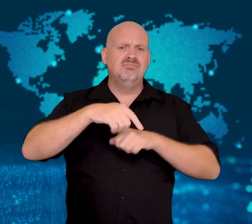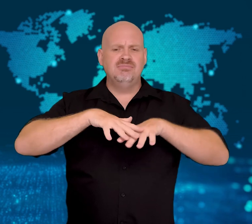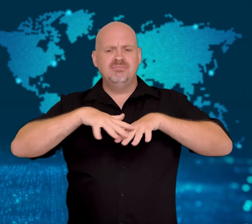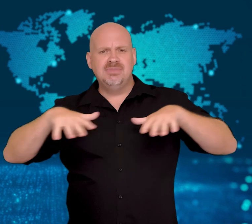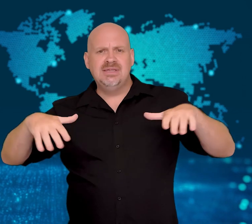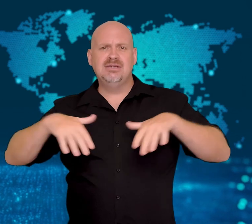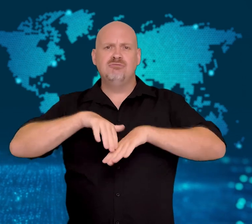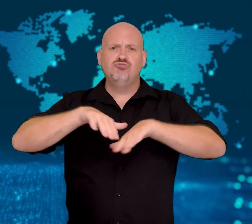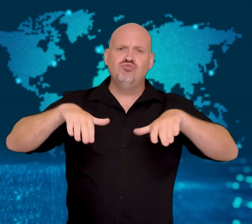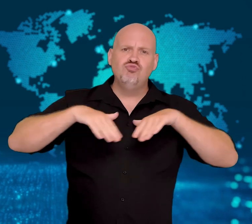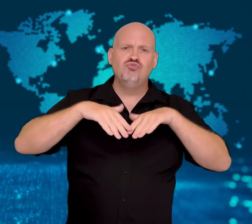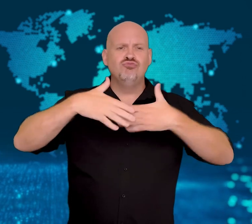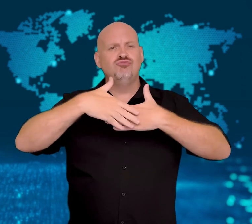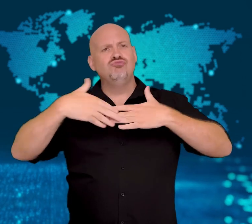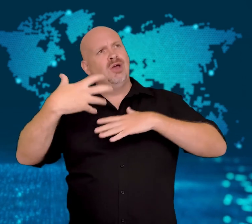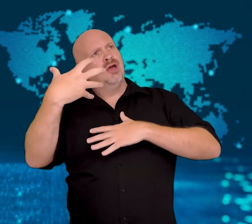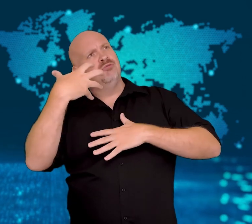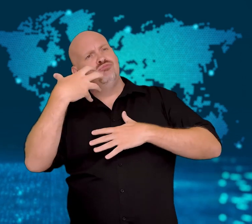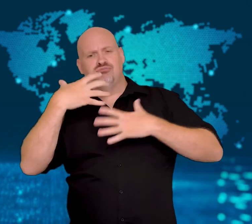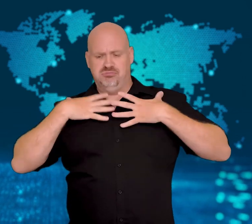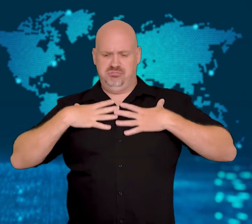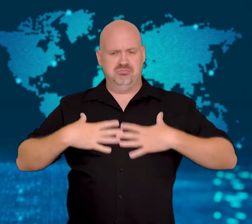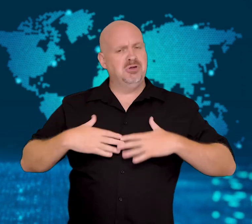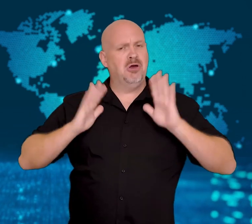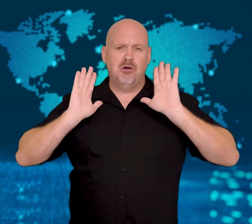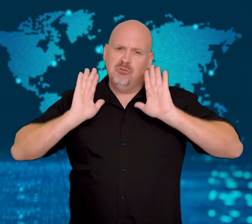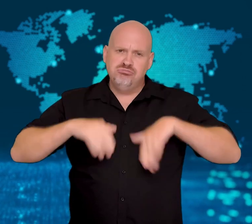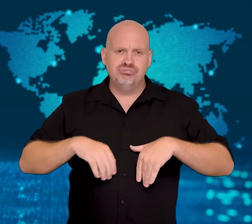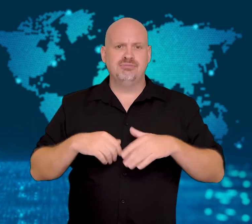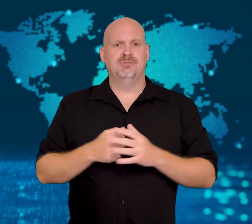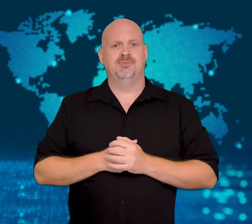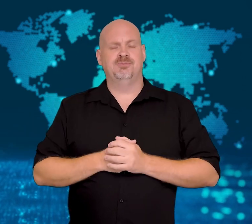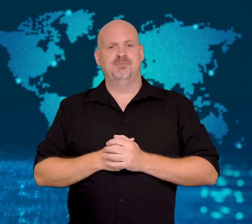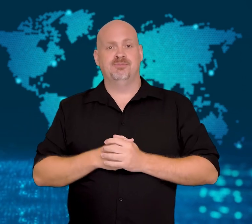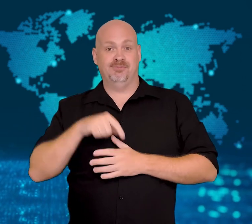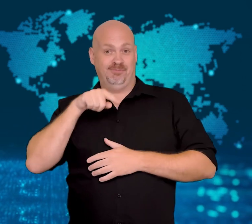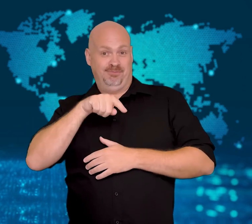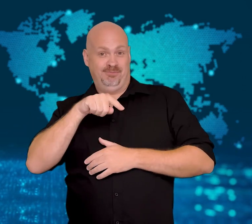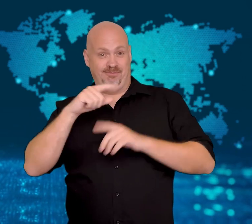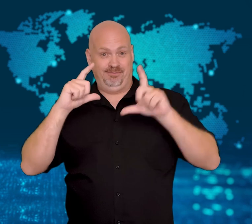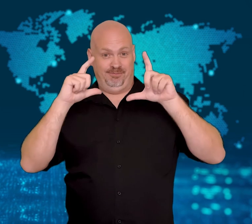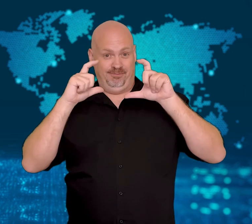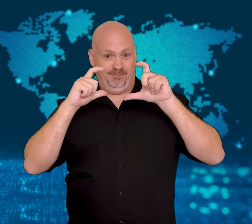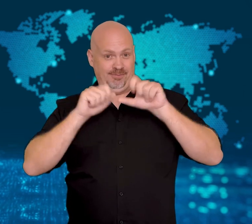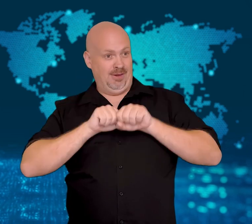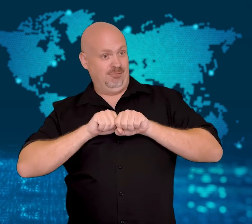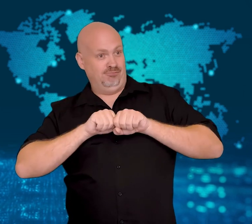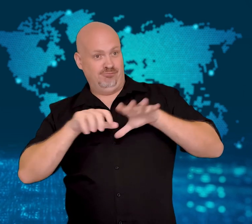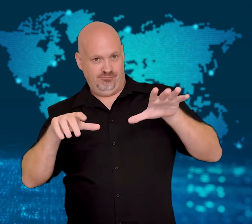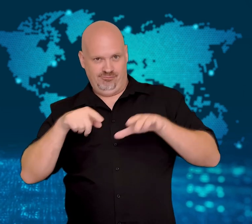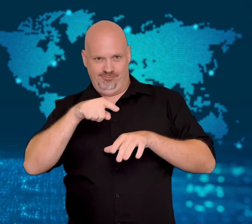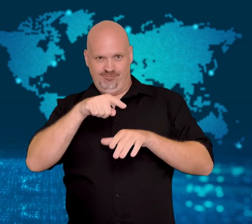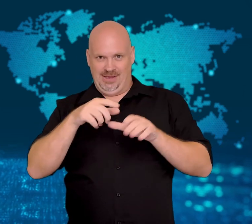An advertisement - produced by Spain's Ministry of Equality -